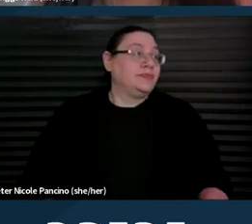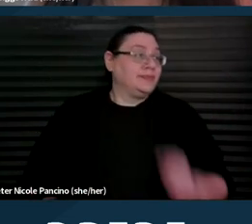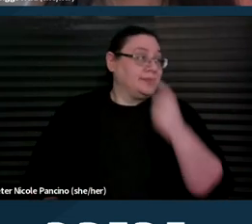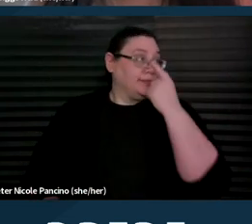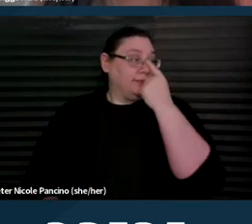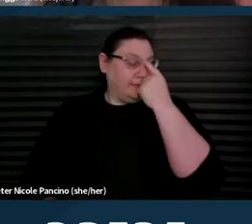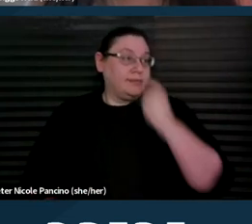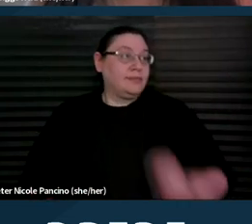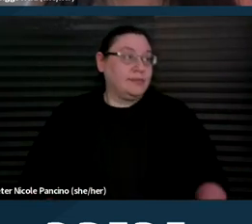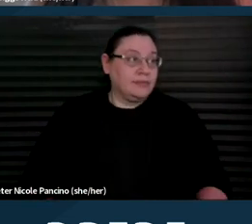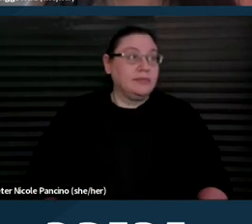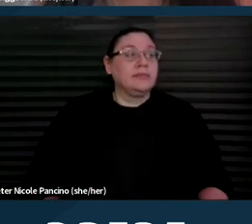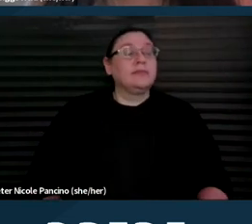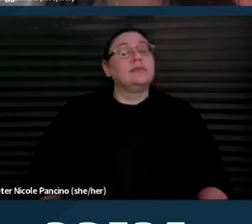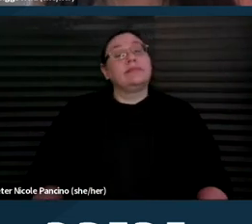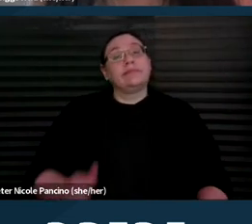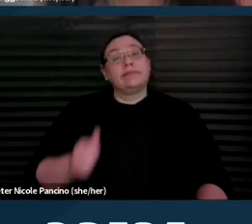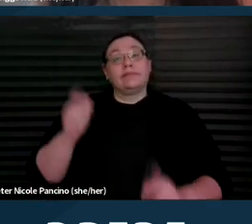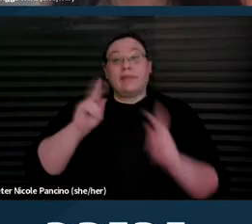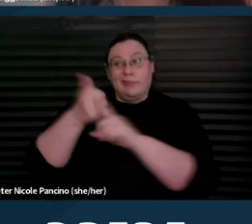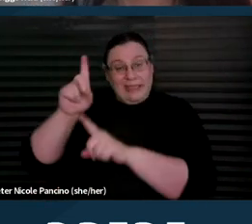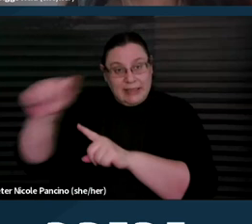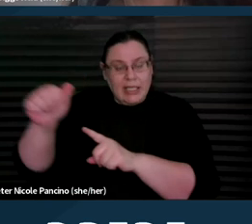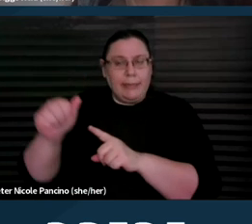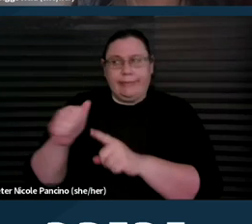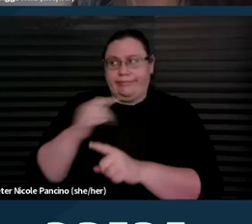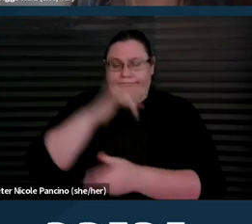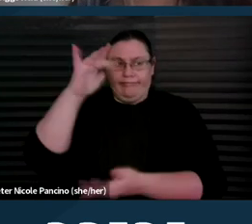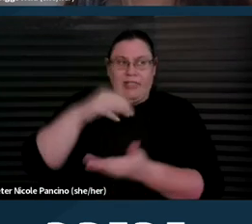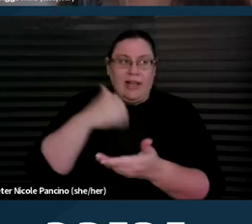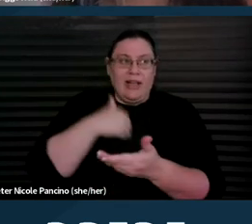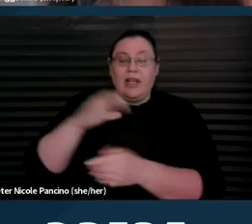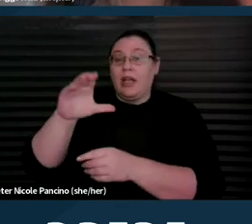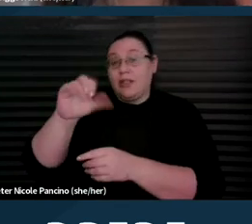disabled people are less likely to receive cervical and cancer screenings,